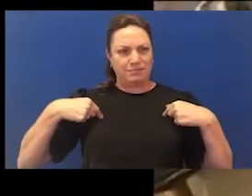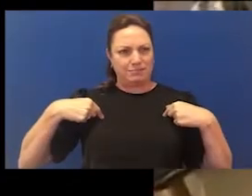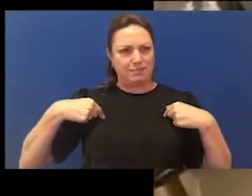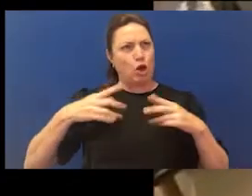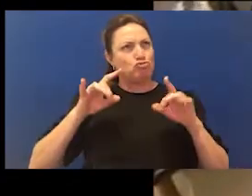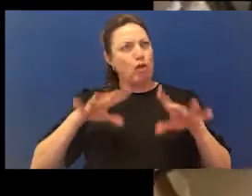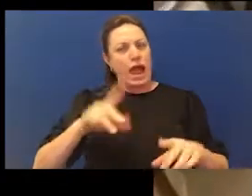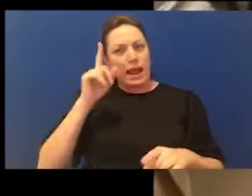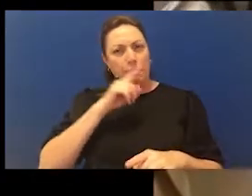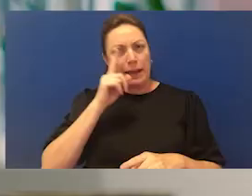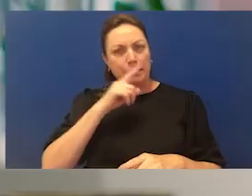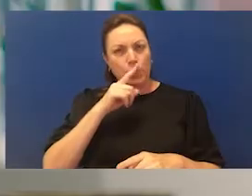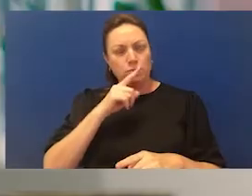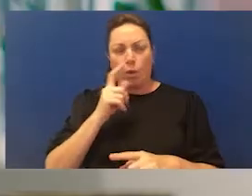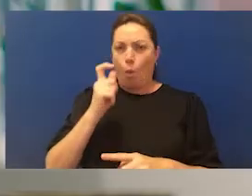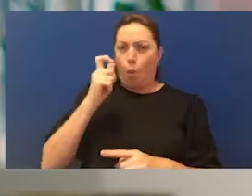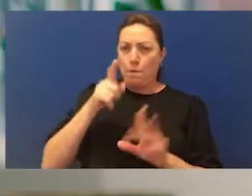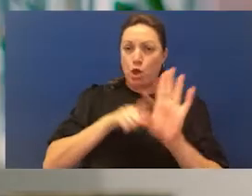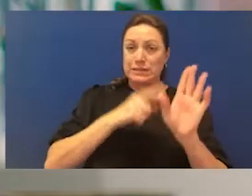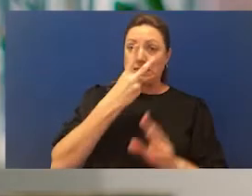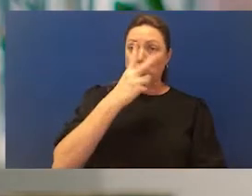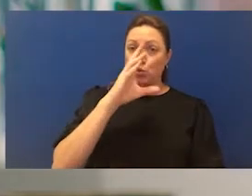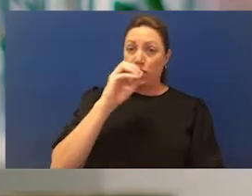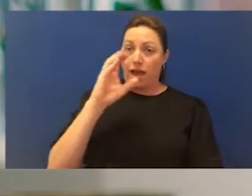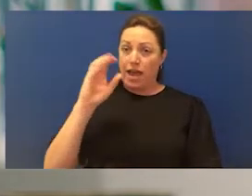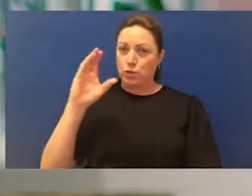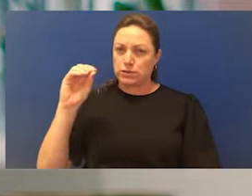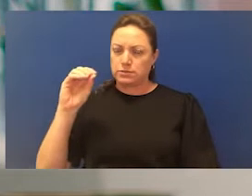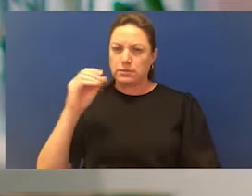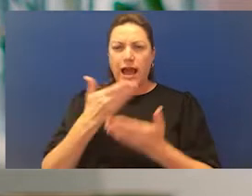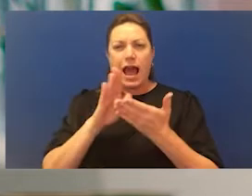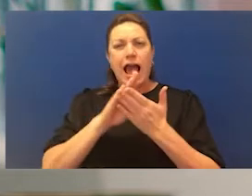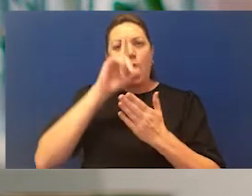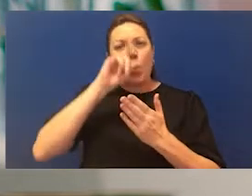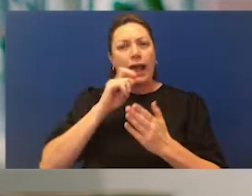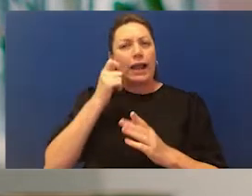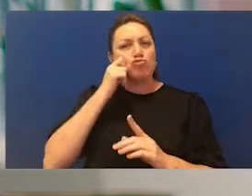can we get the role of racism out of our lives? And the role of deficit understanding out of